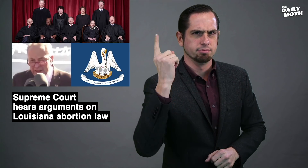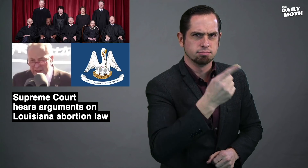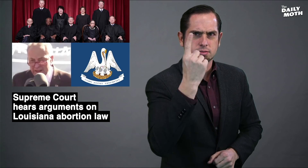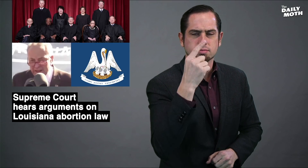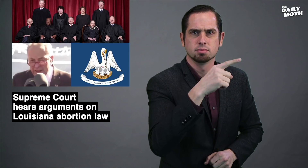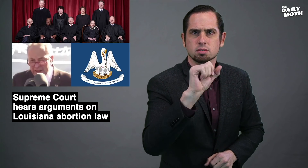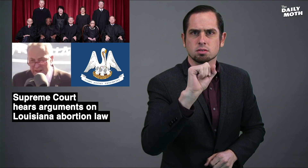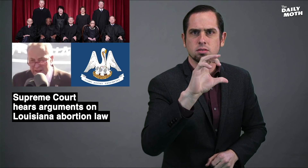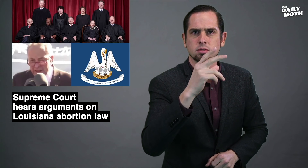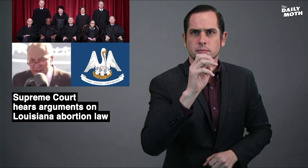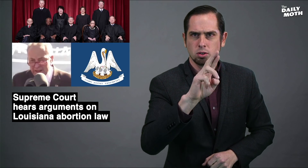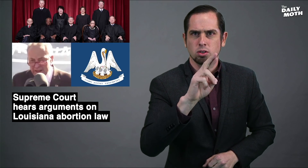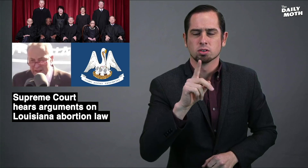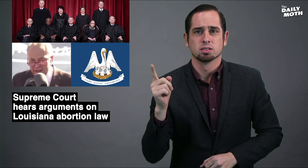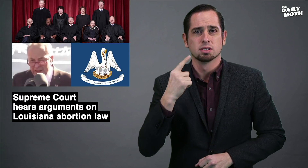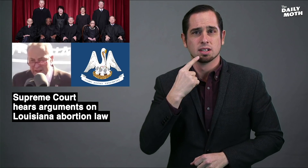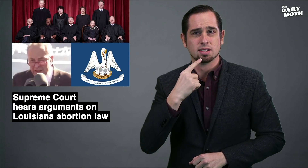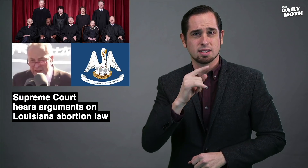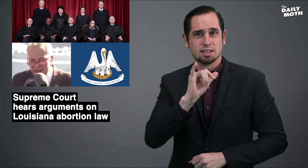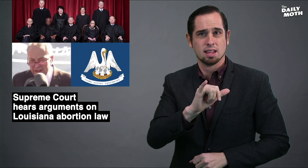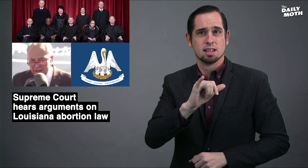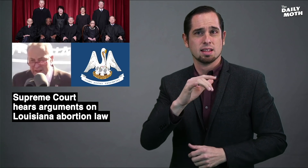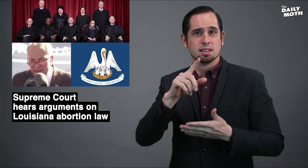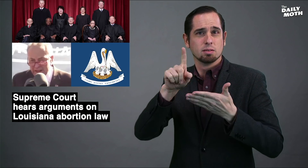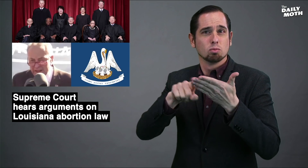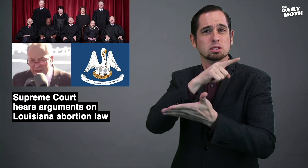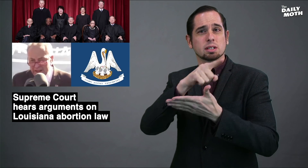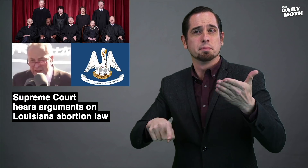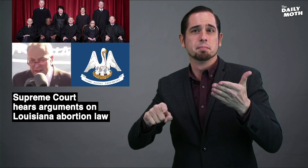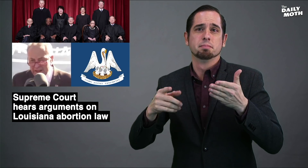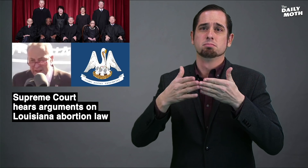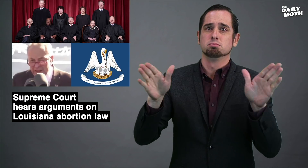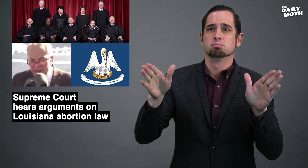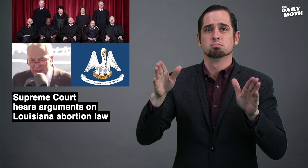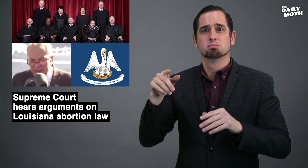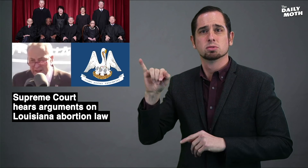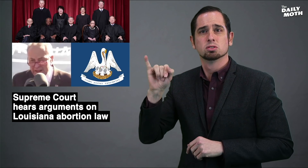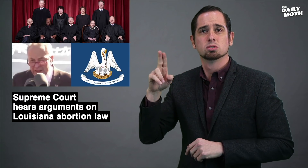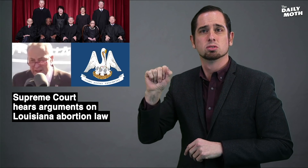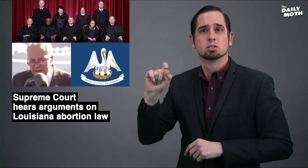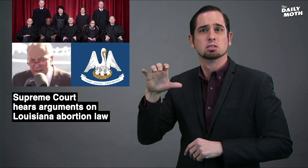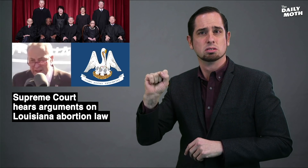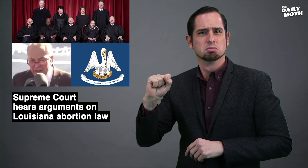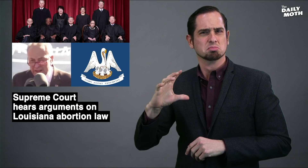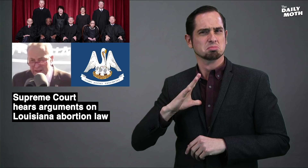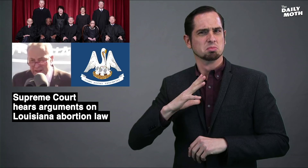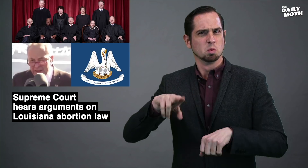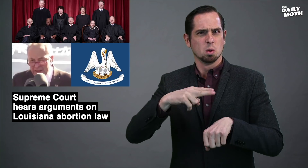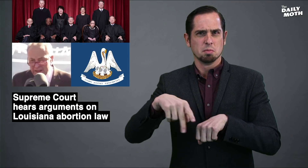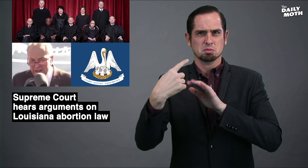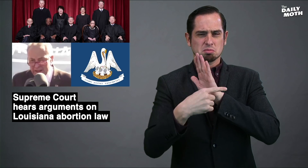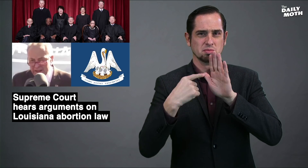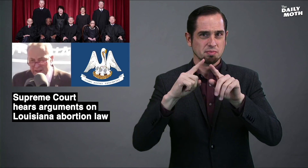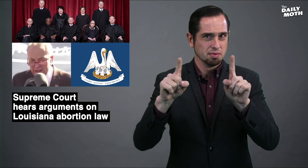rebuking Schumer, saying that criticism of justices is normal